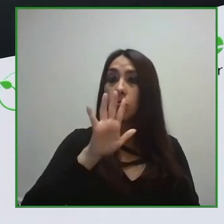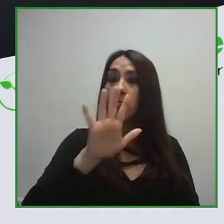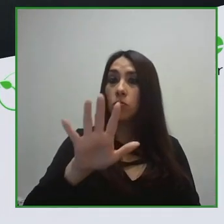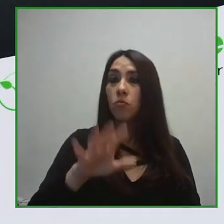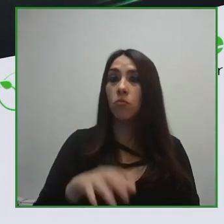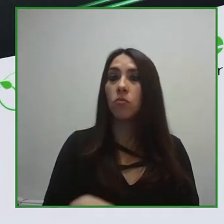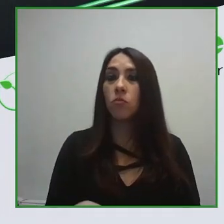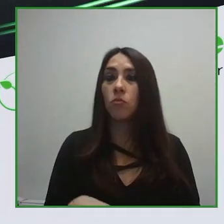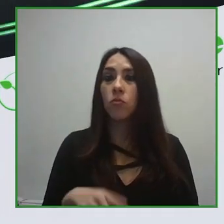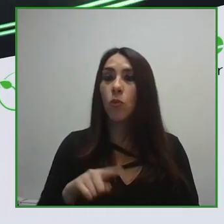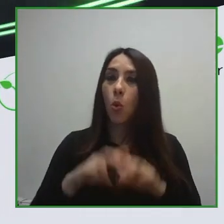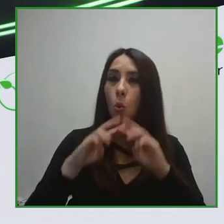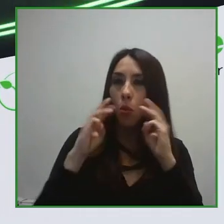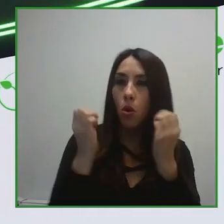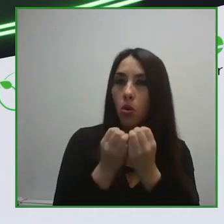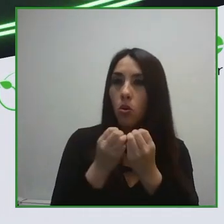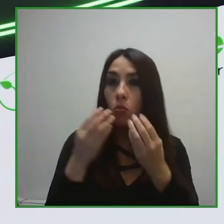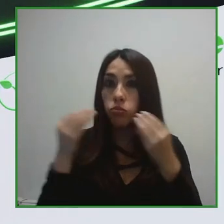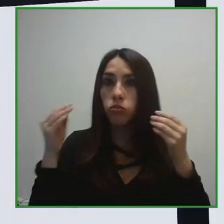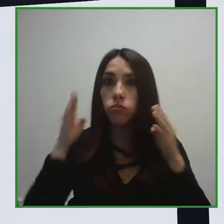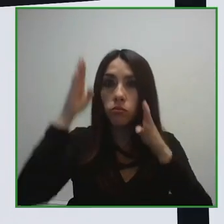for the inclusion of people with disabilities.